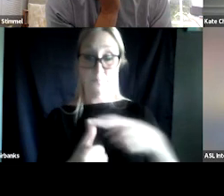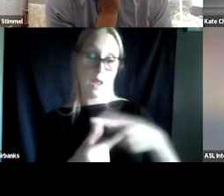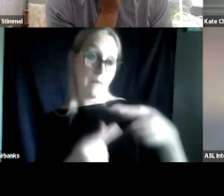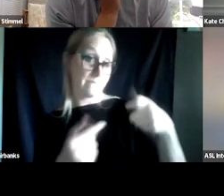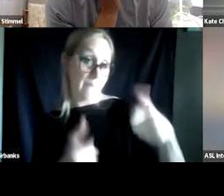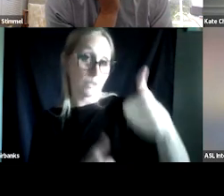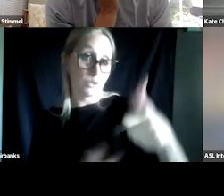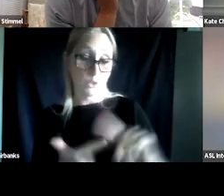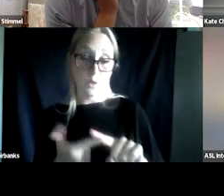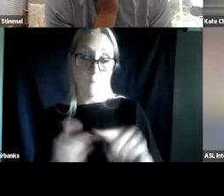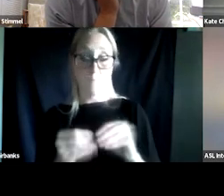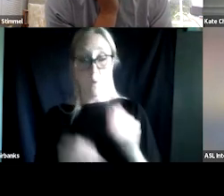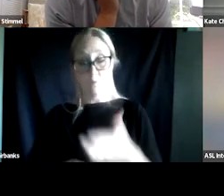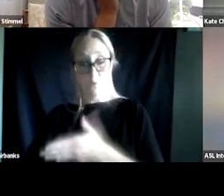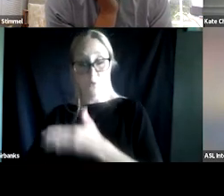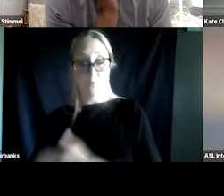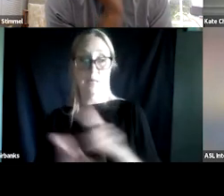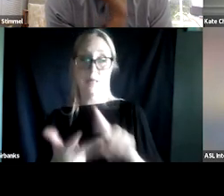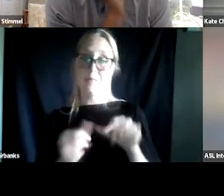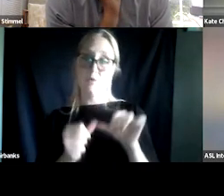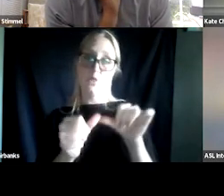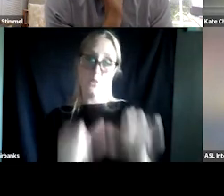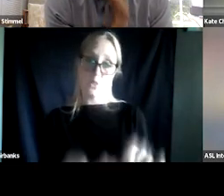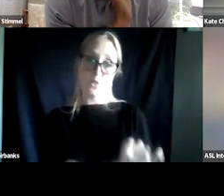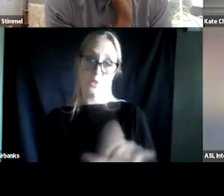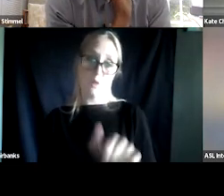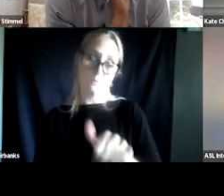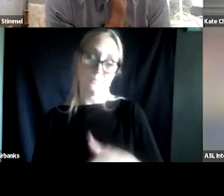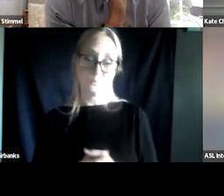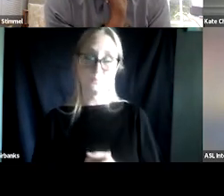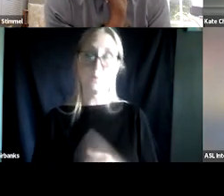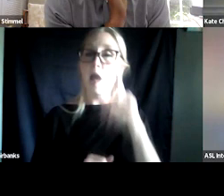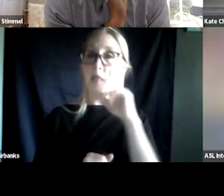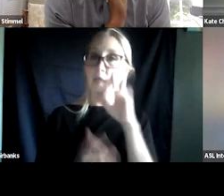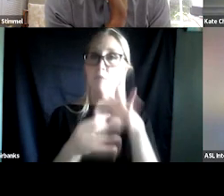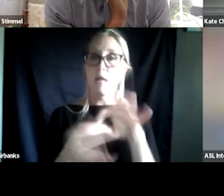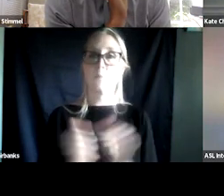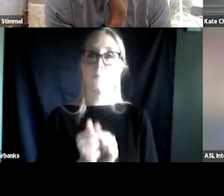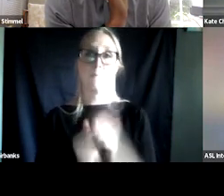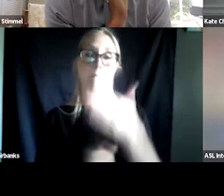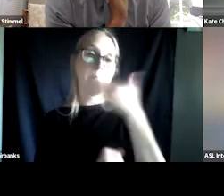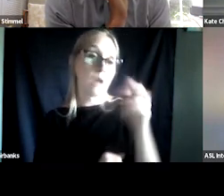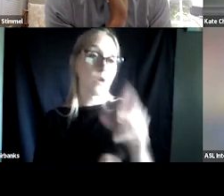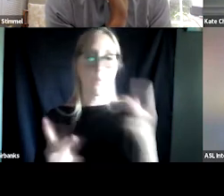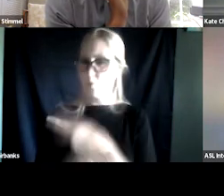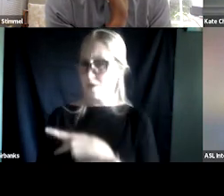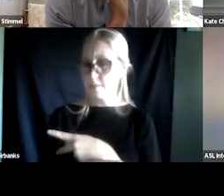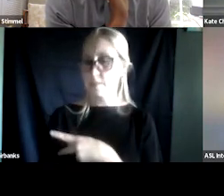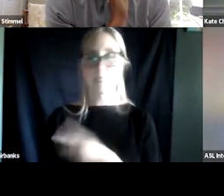more improvement that lasts longer, right? So I think in terms of better or worse. So I really think in terms of,